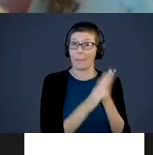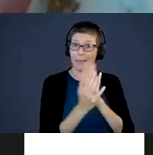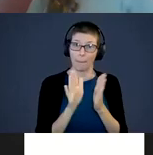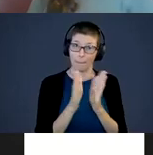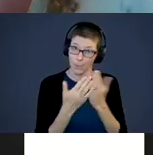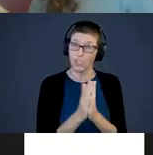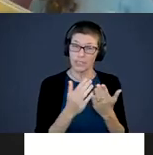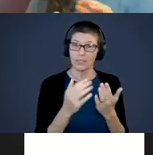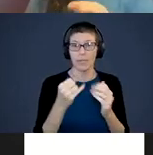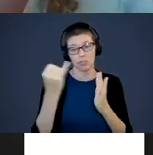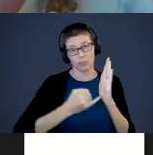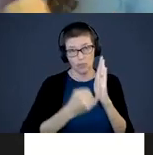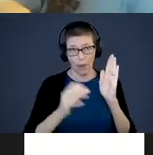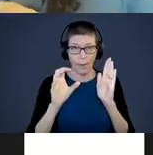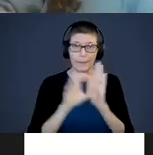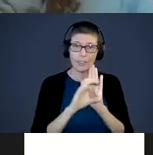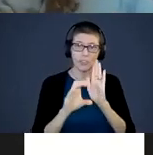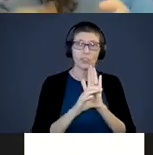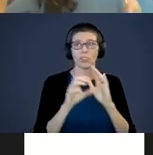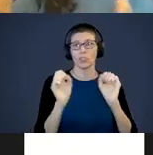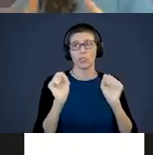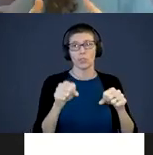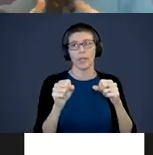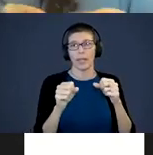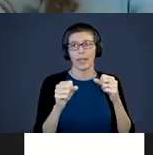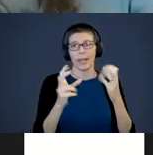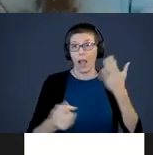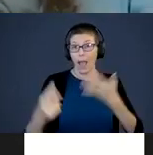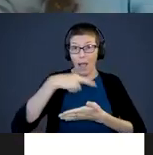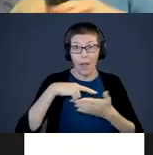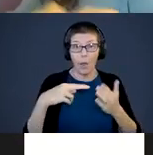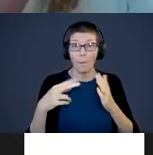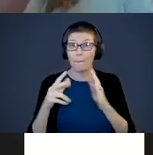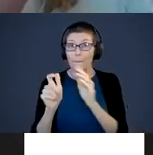You can draw pictures in them; you can cut pictures out of magazine and put it in a book